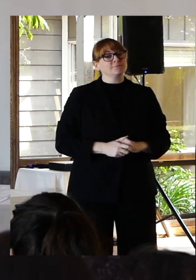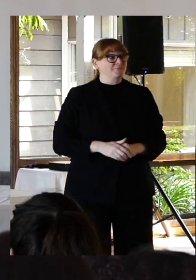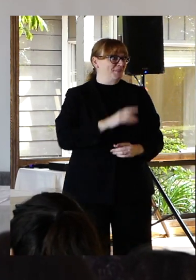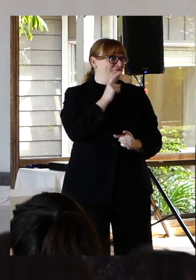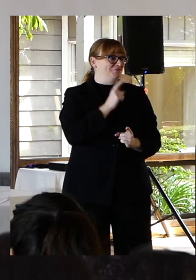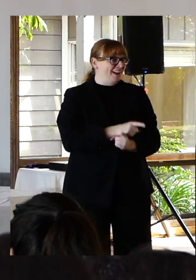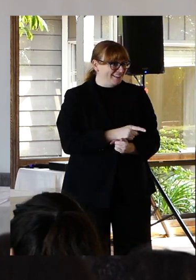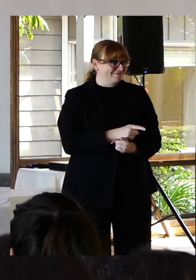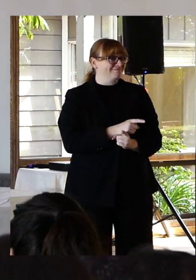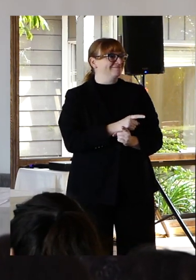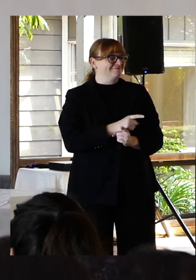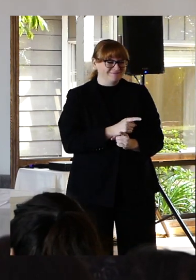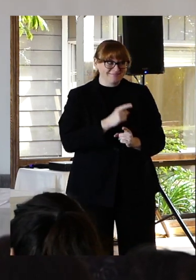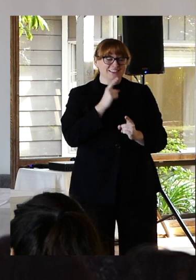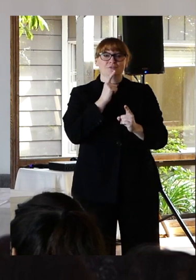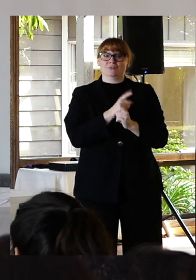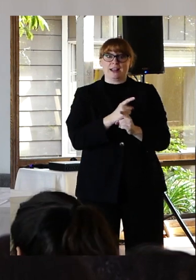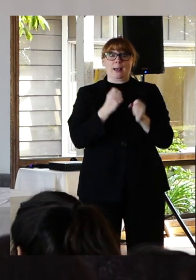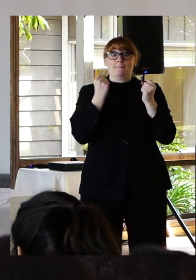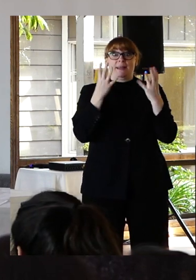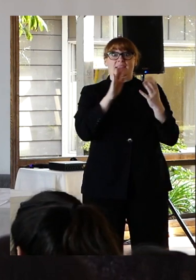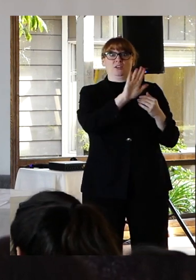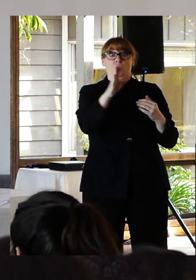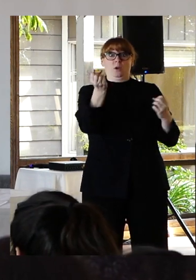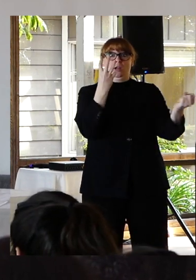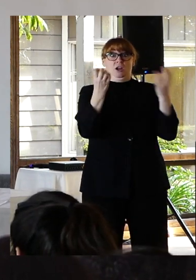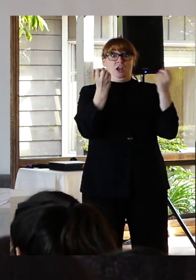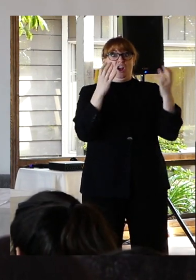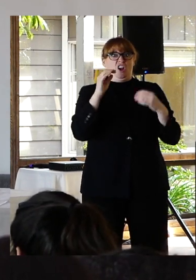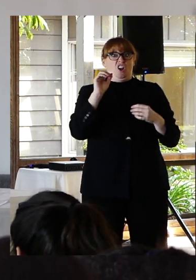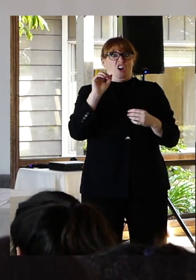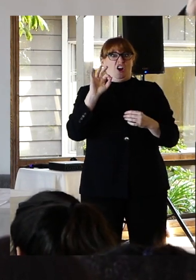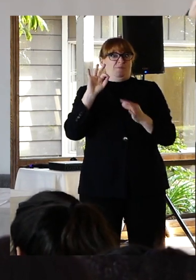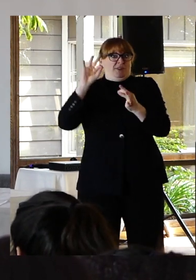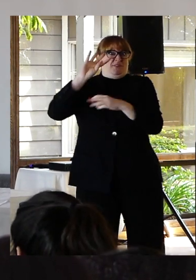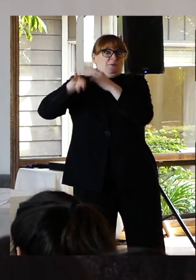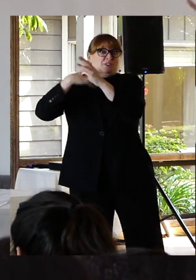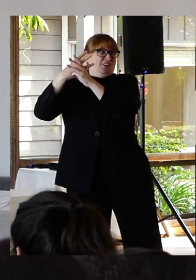of these are ideal answers right. In practice the what do we often see